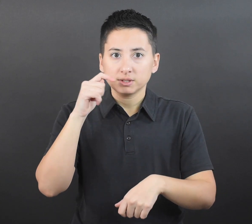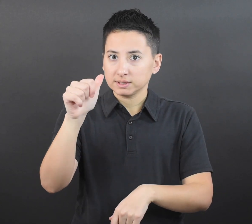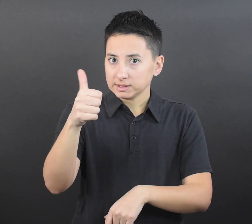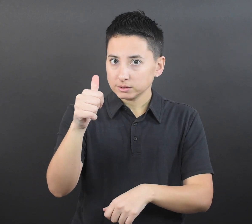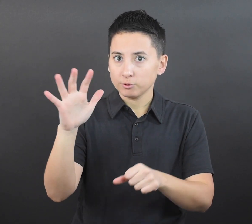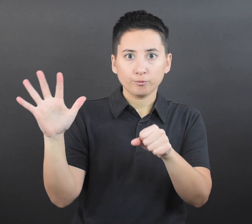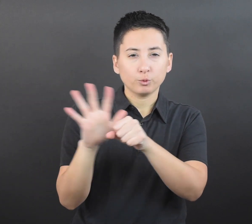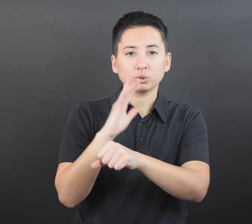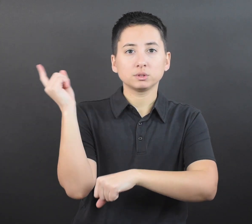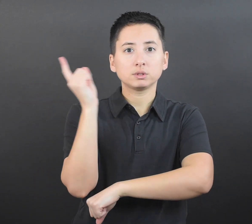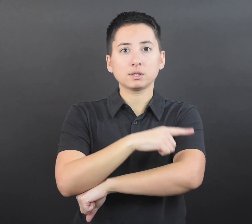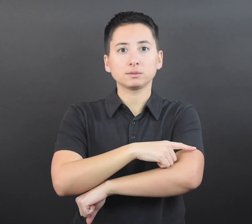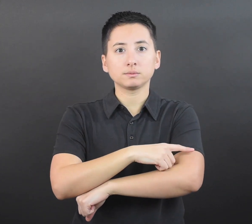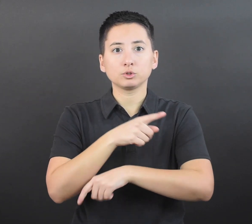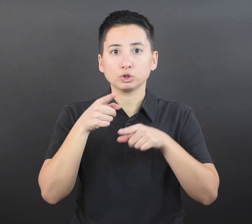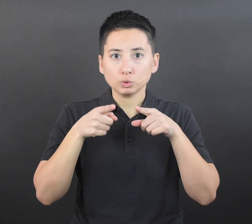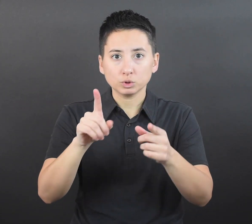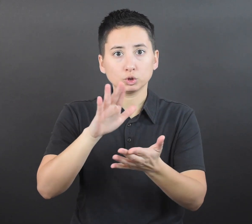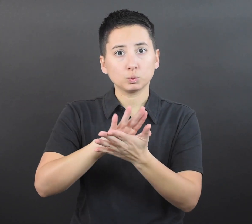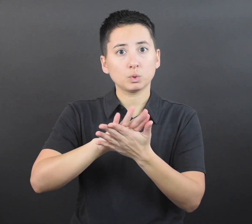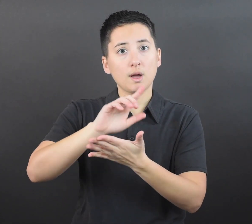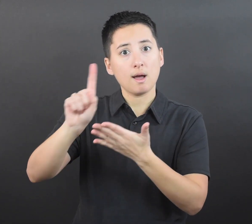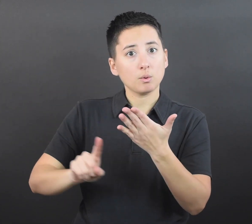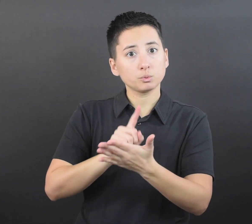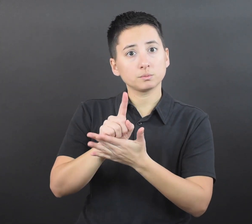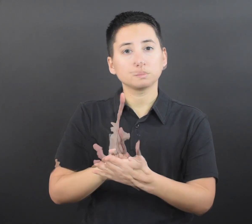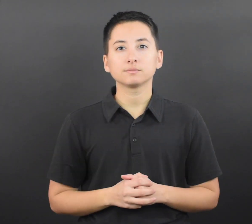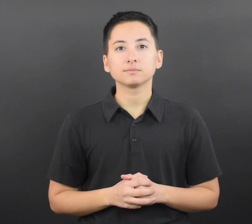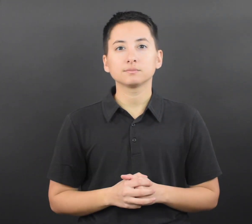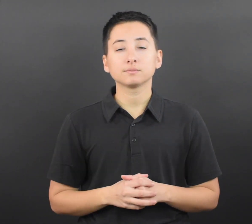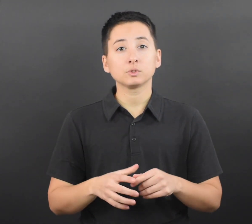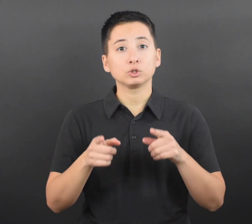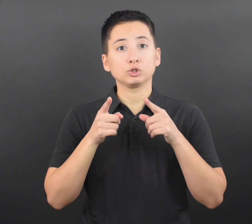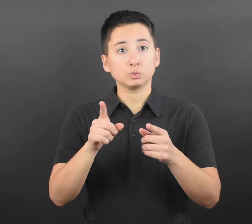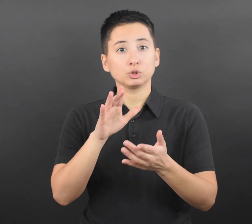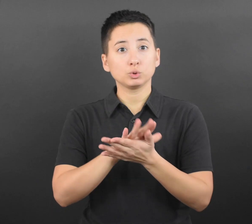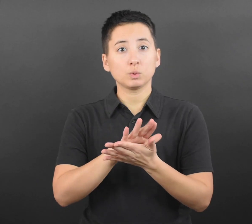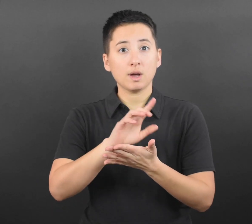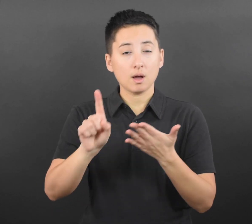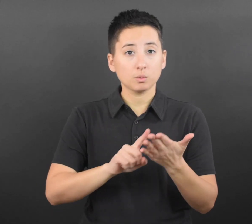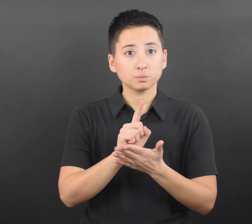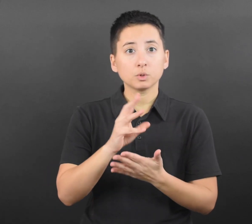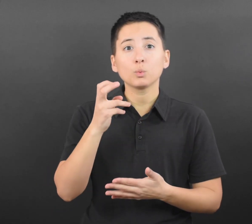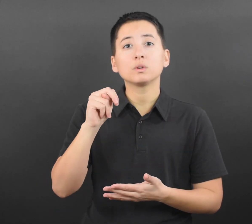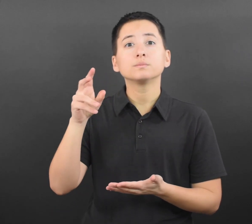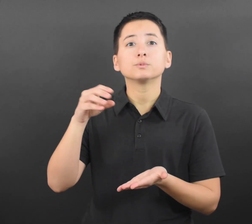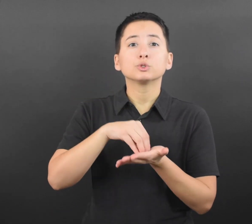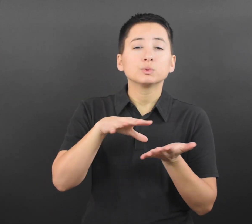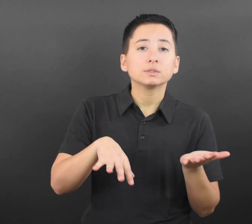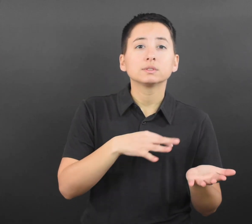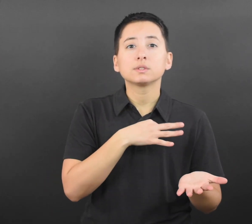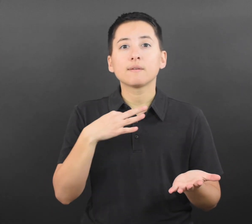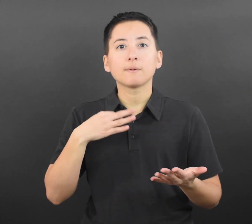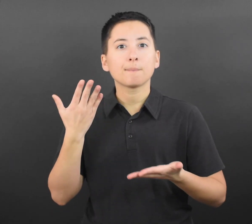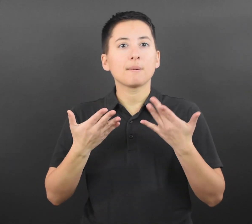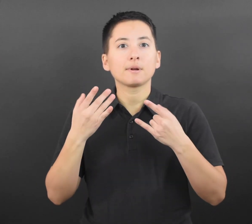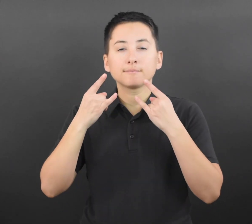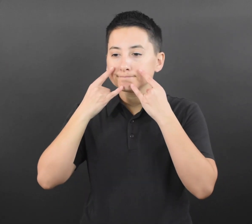at all times indoors until 10 full days after their last close contact to someone with COVID-19.